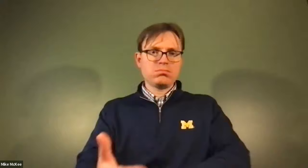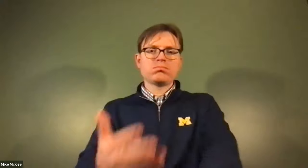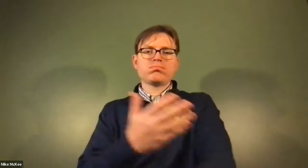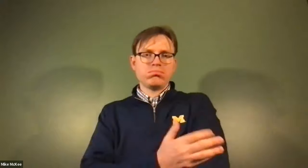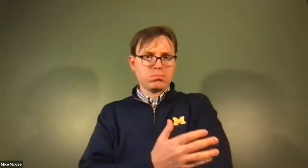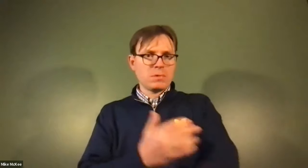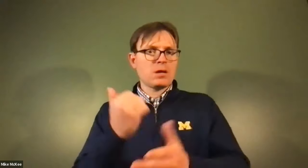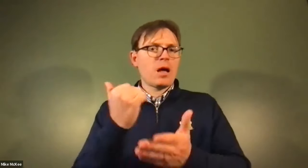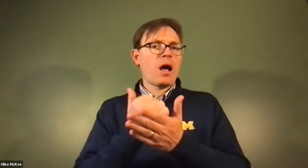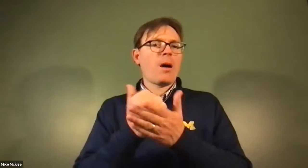James Cech: lipitor.